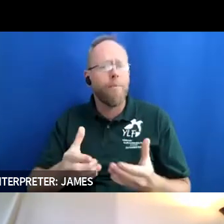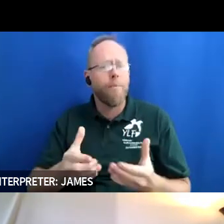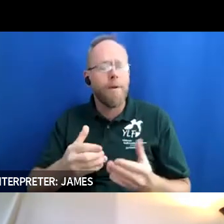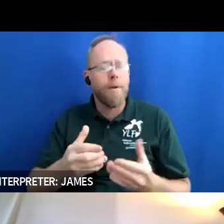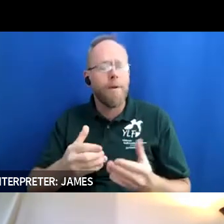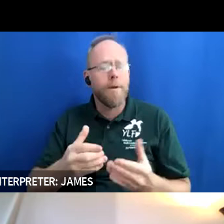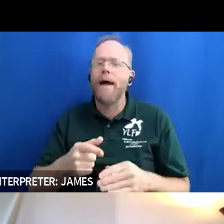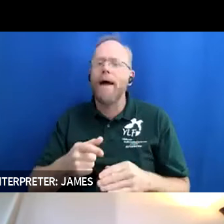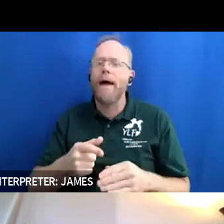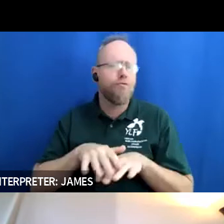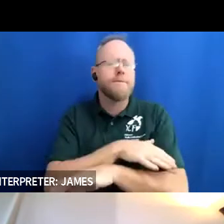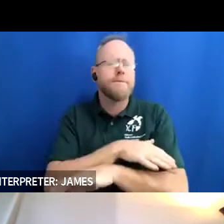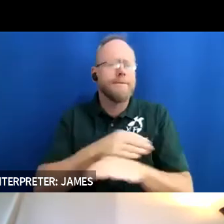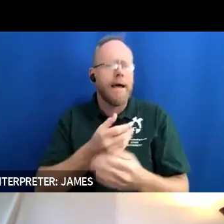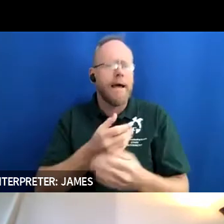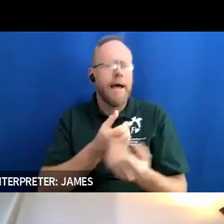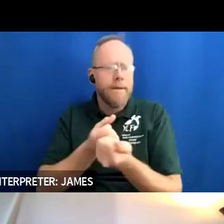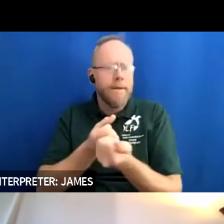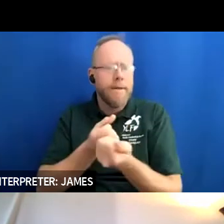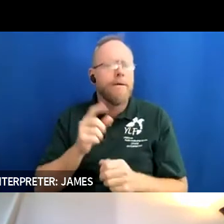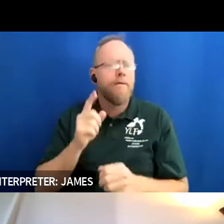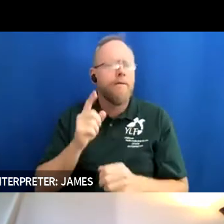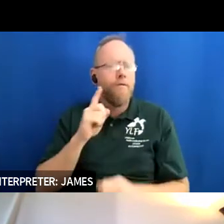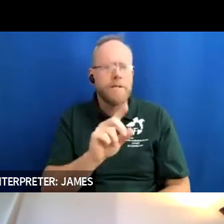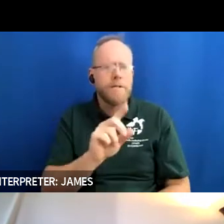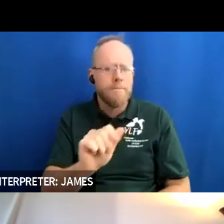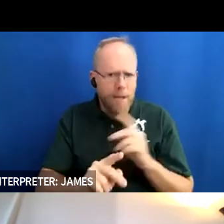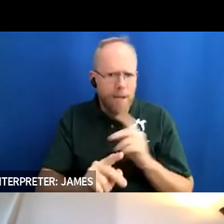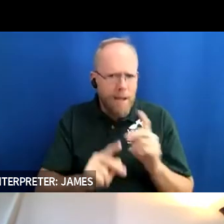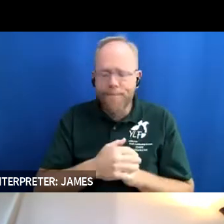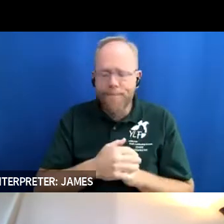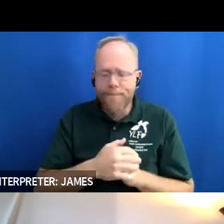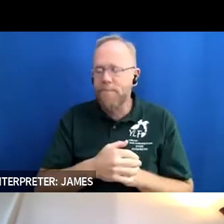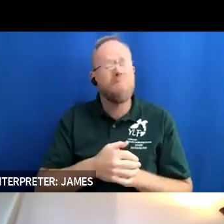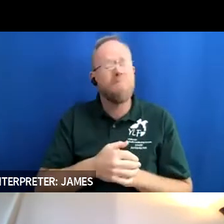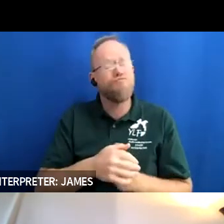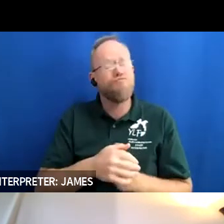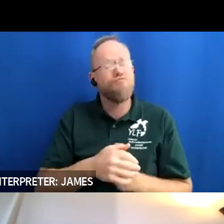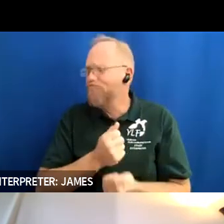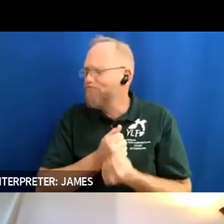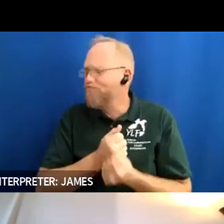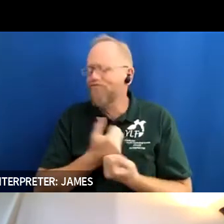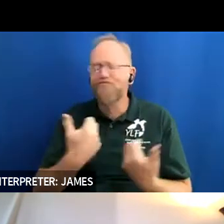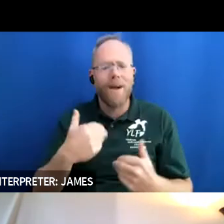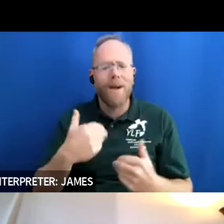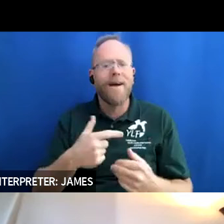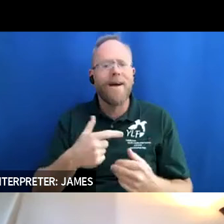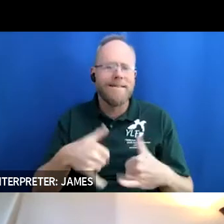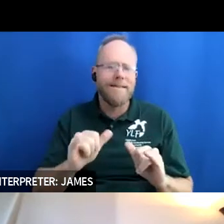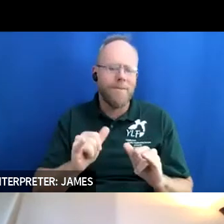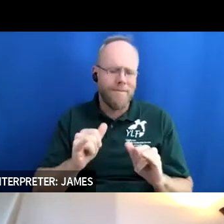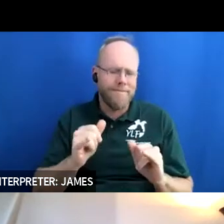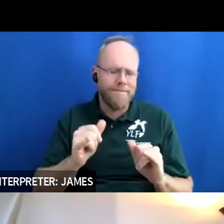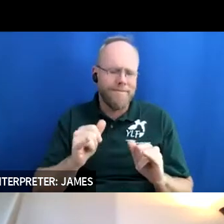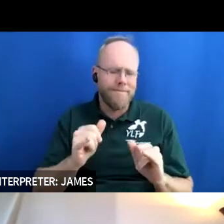i you know fell in love with that and continued to come back as a staff and and facilitator um